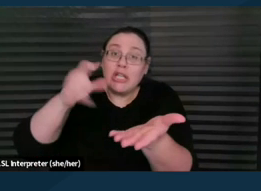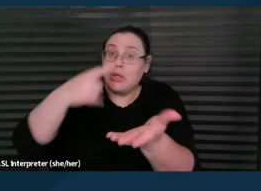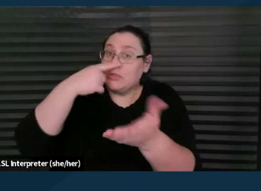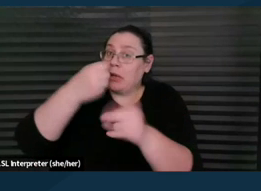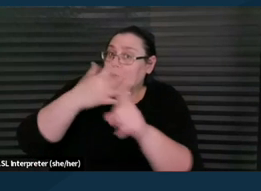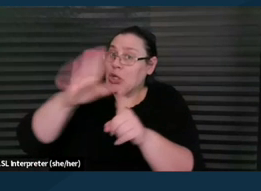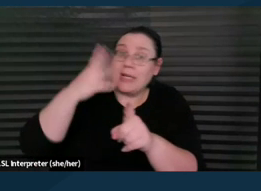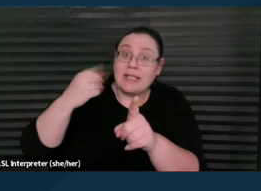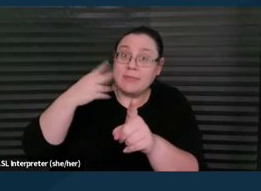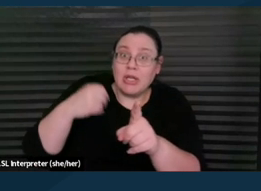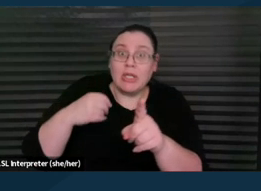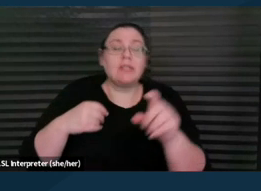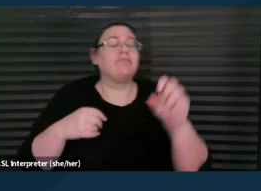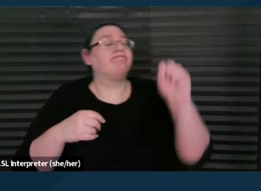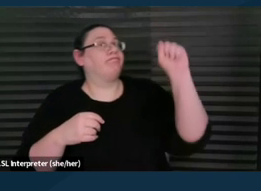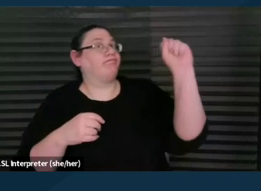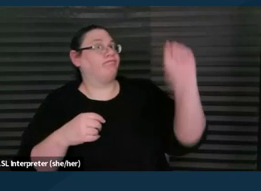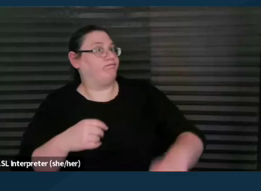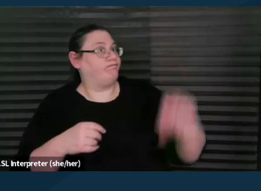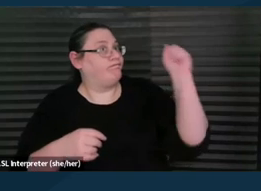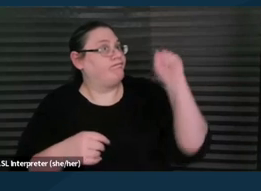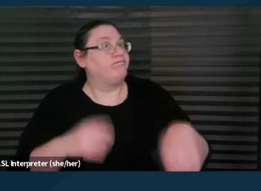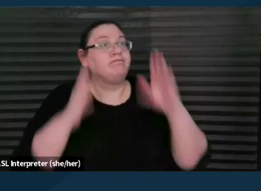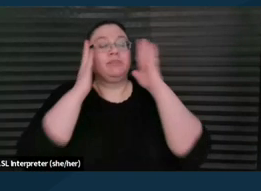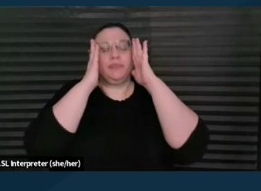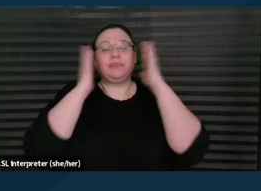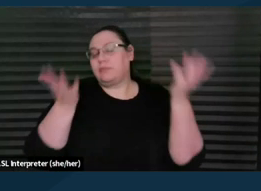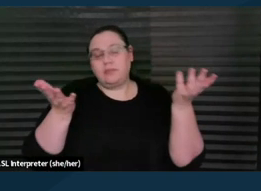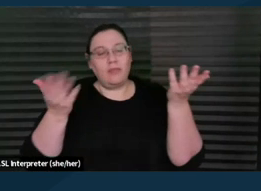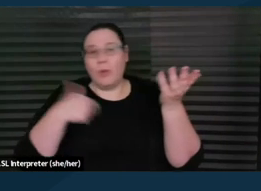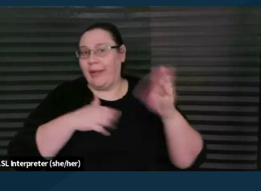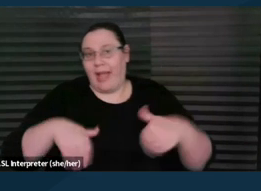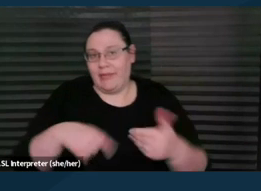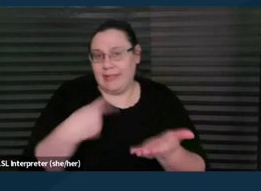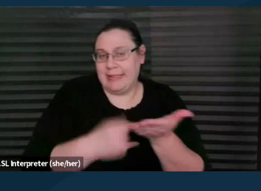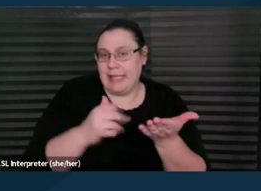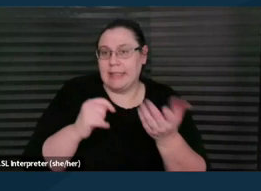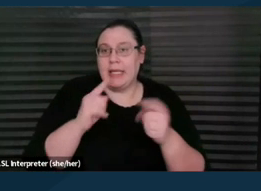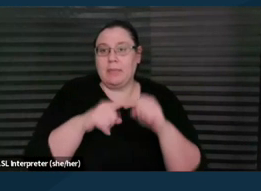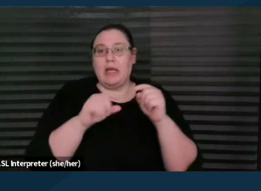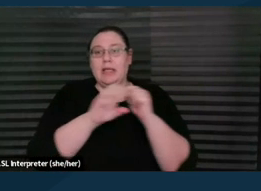This is a very, well, first of all, you know, we haven't really talked about, but it is another one of those pressures on us.